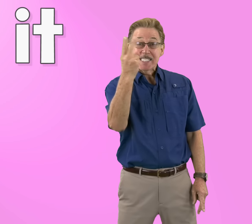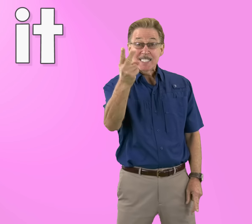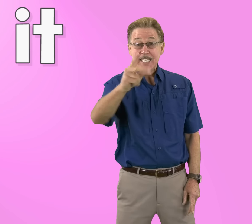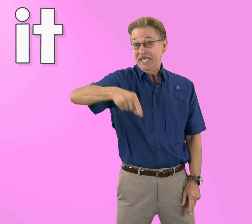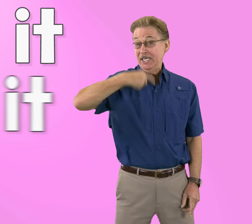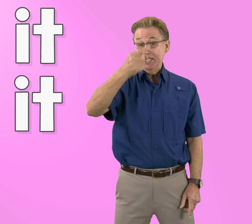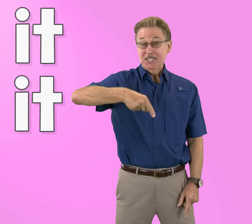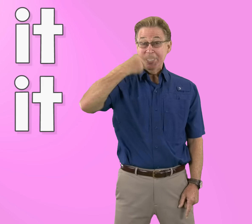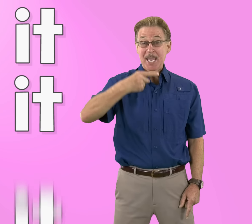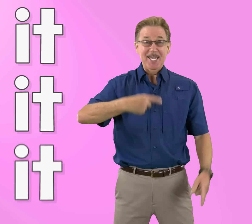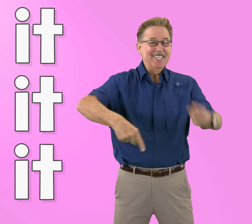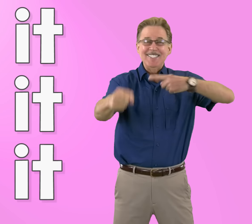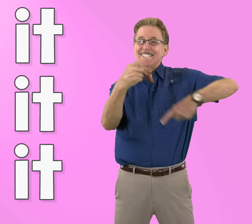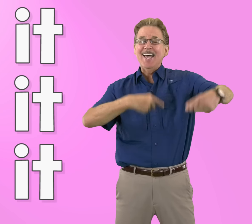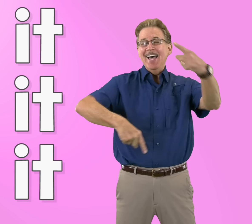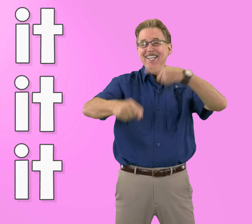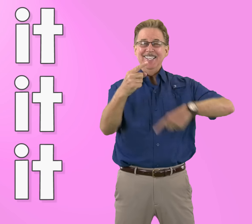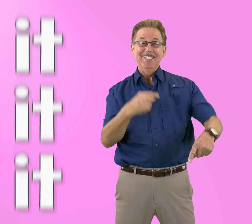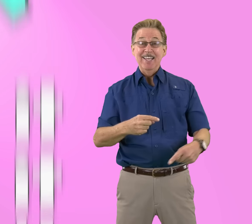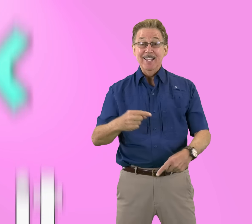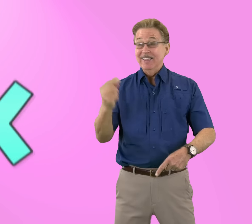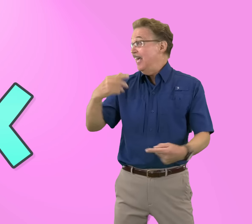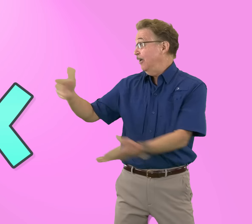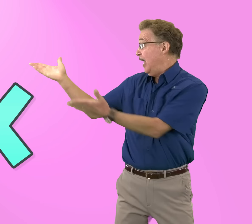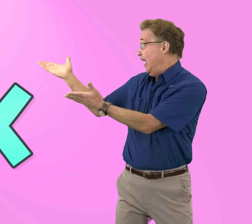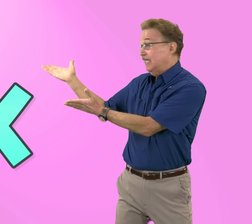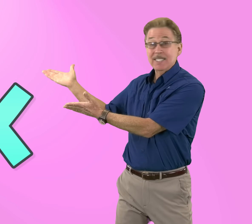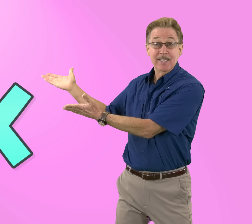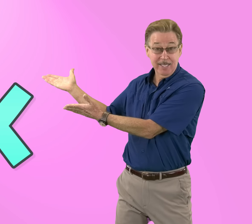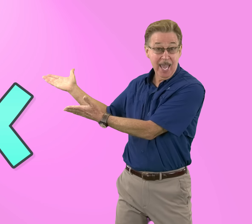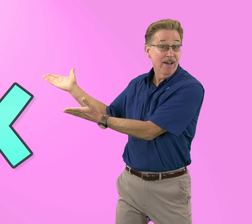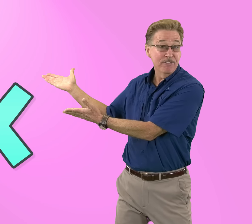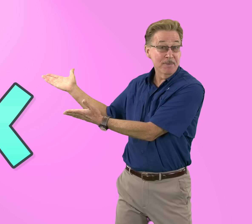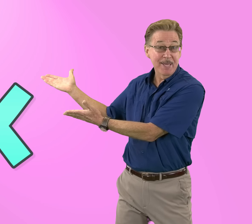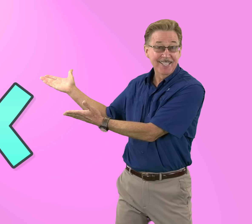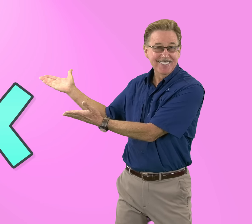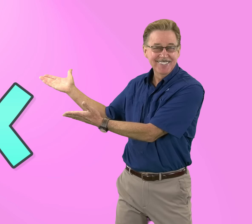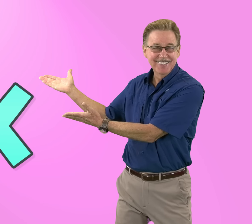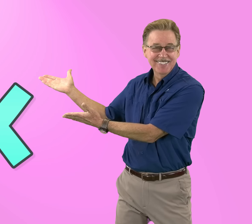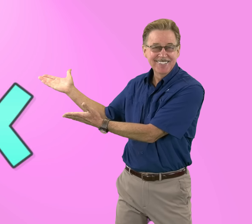See it, Say it Sign it Letter X x in the alphabet